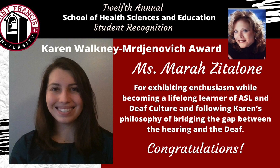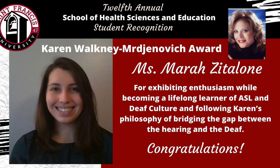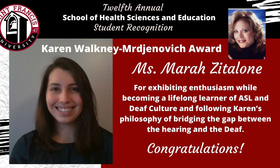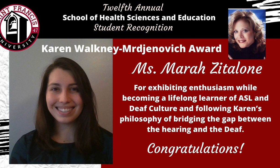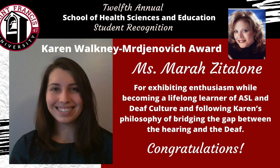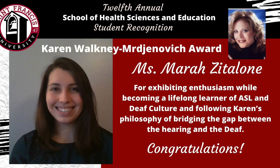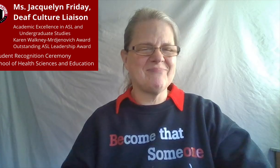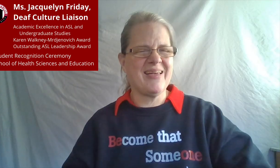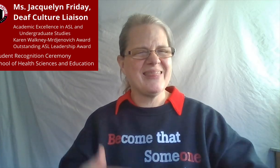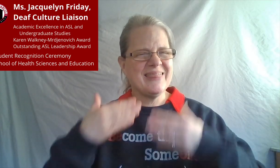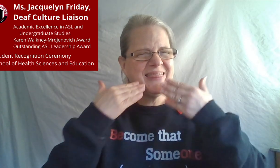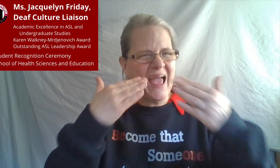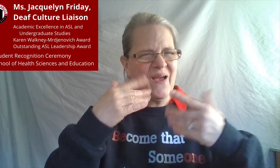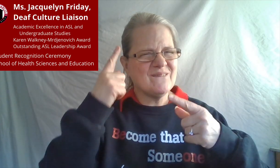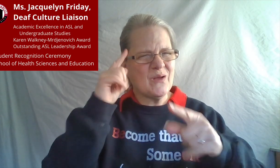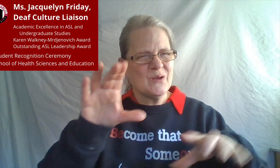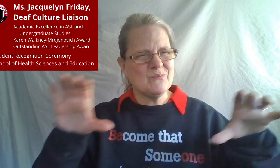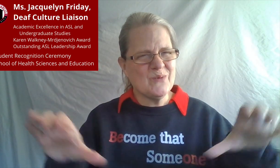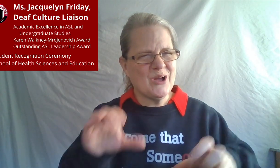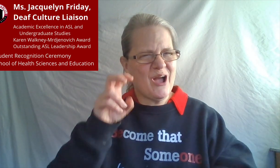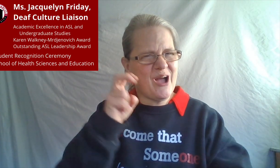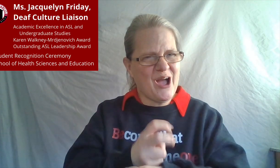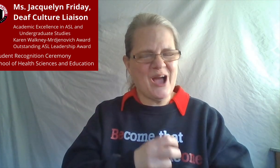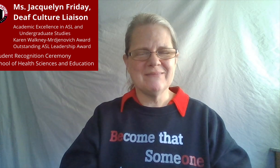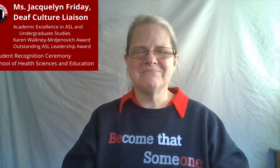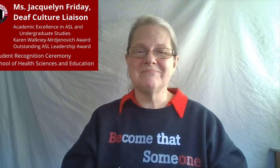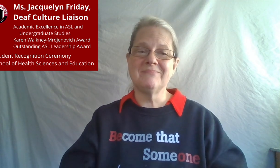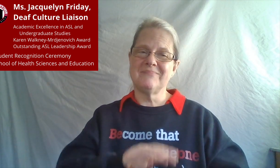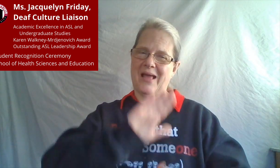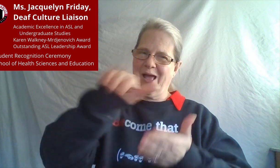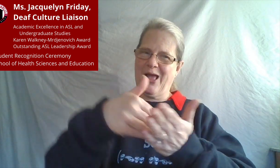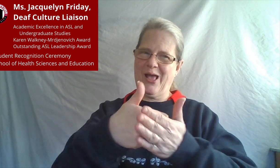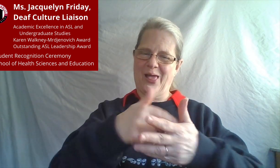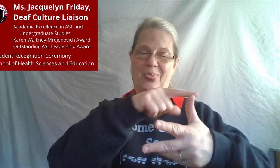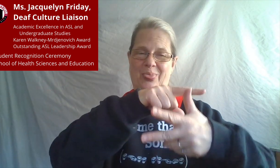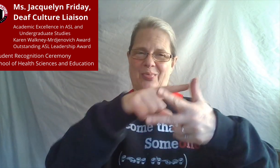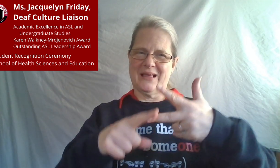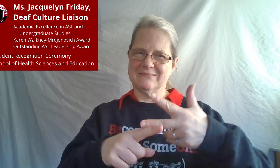Thank you so much for working so hard.